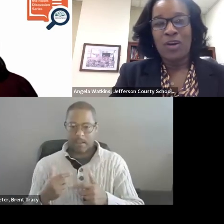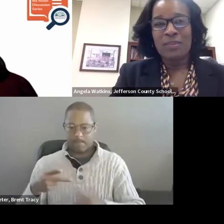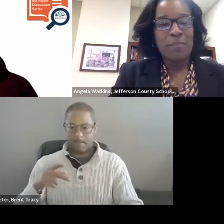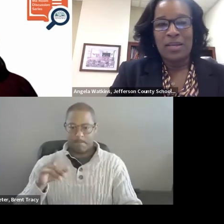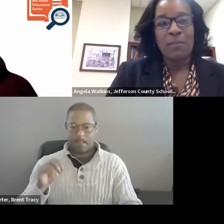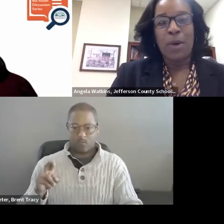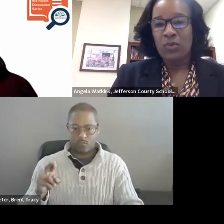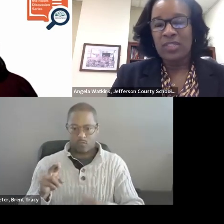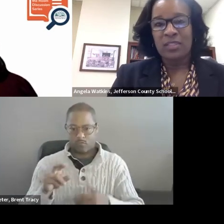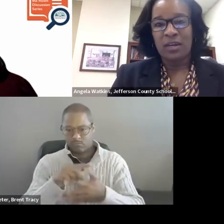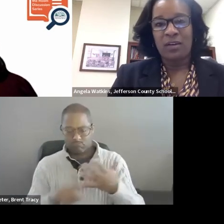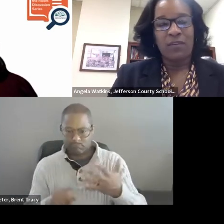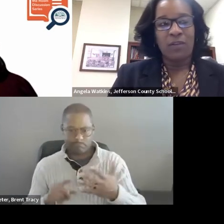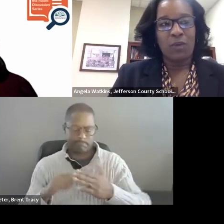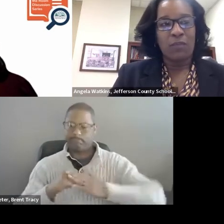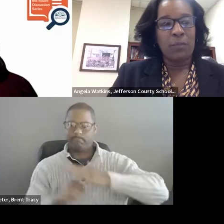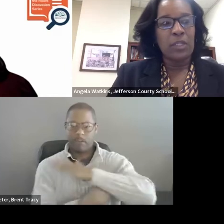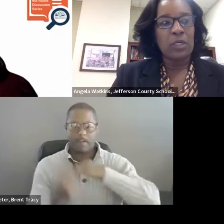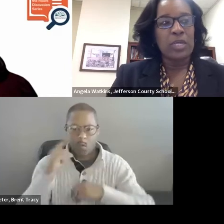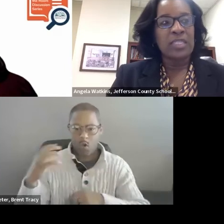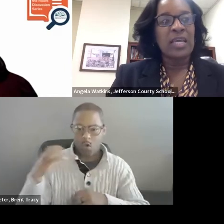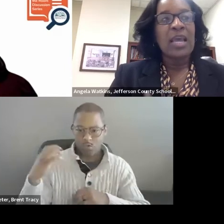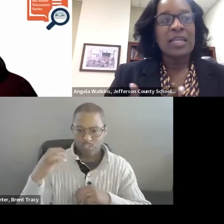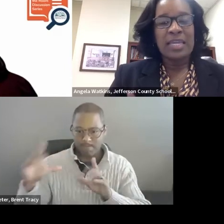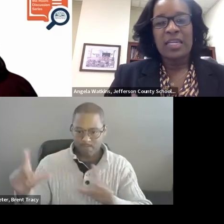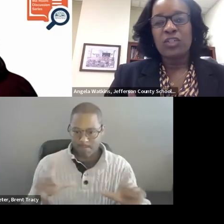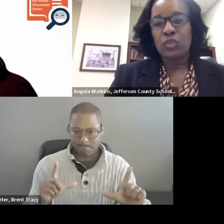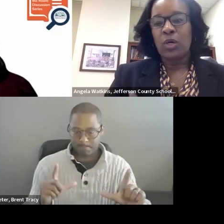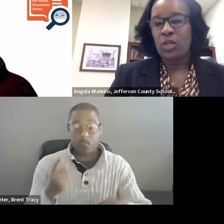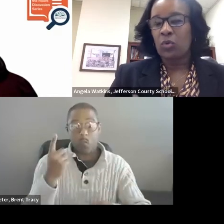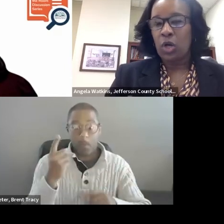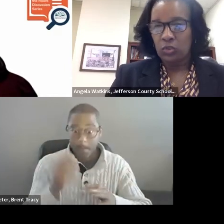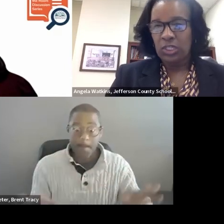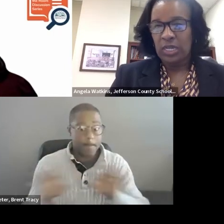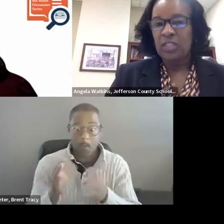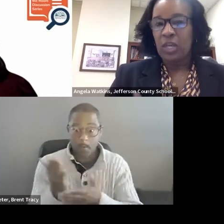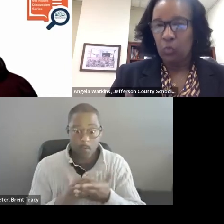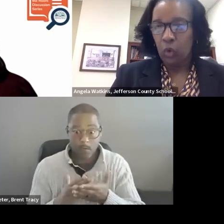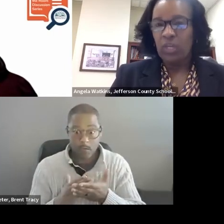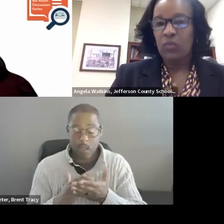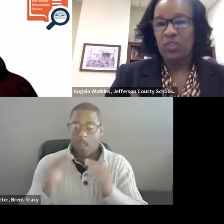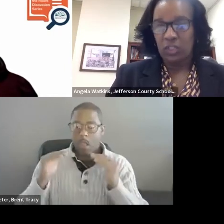One of the big components of the pillar is getting into adult coaching and working with